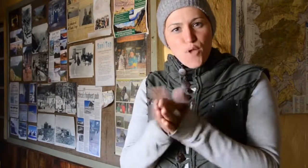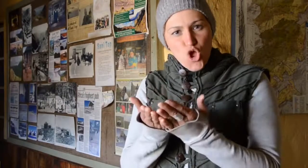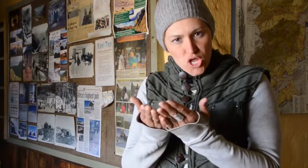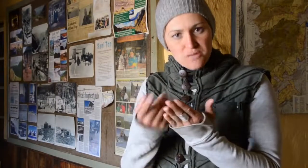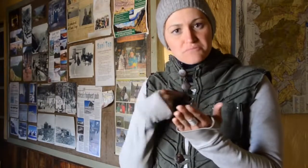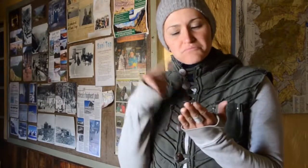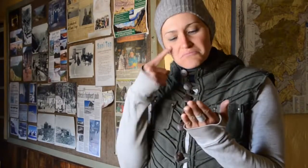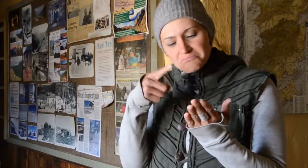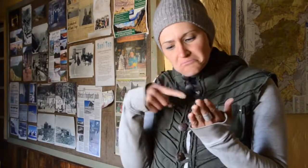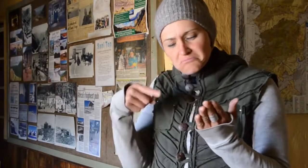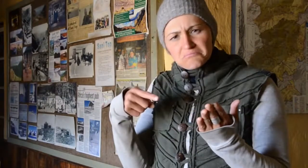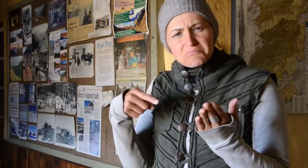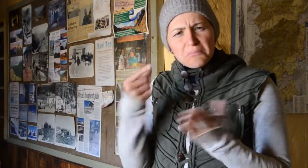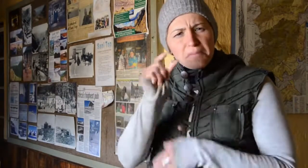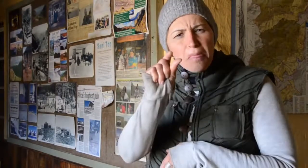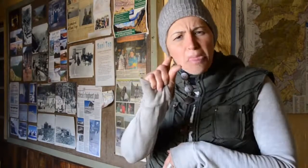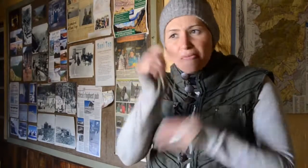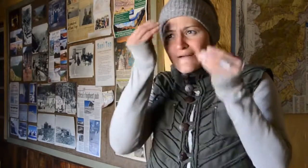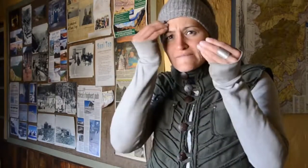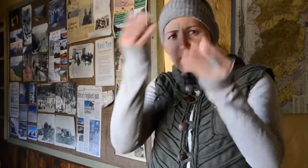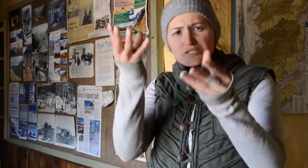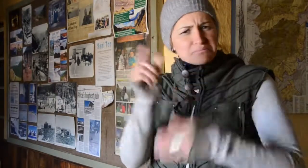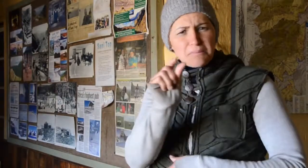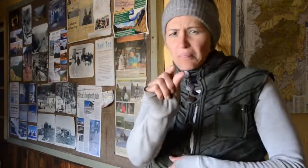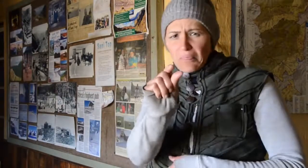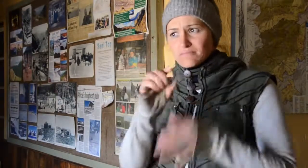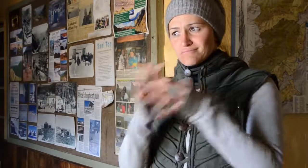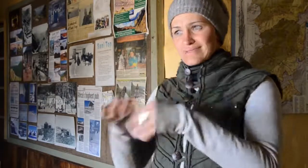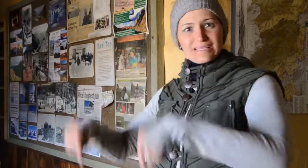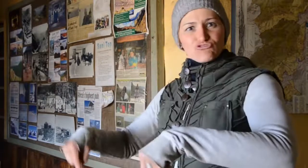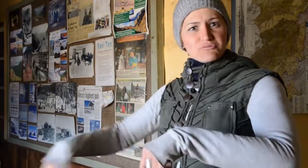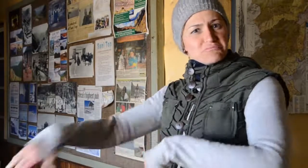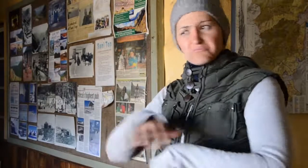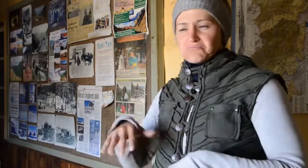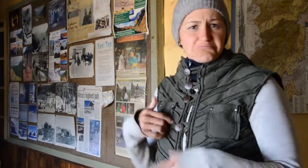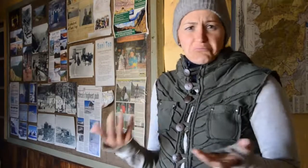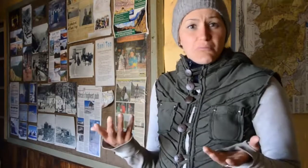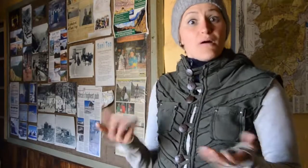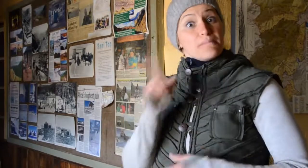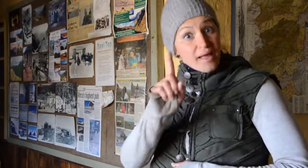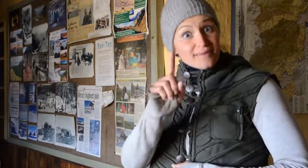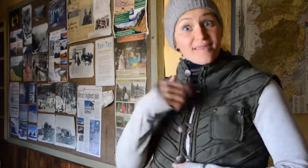I have this book about the Sani Pass but there were not much information about what